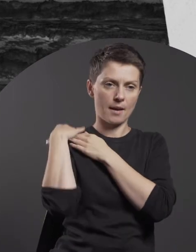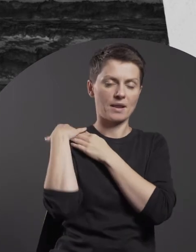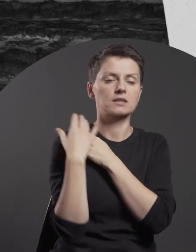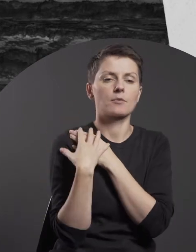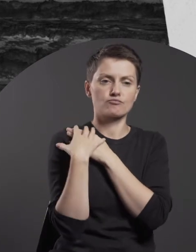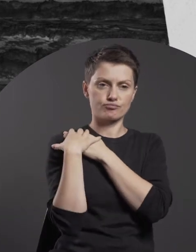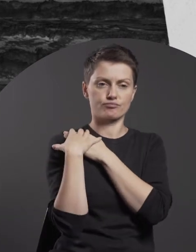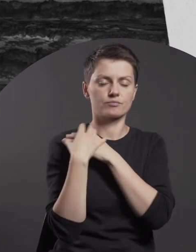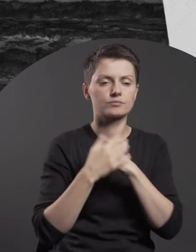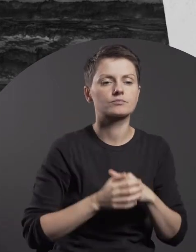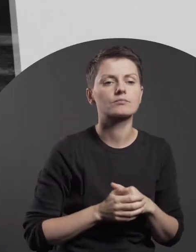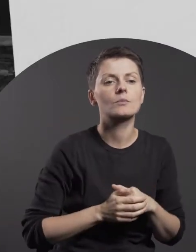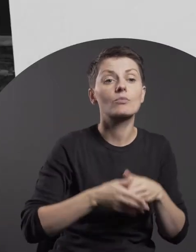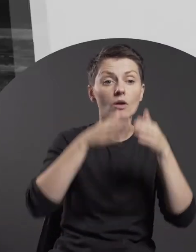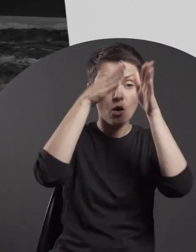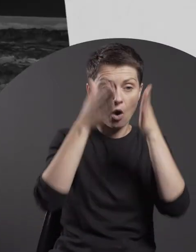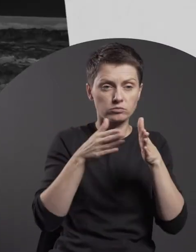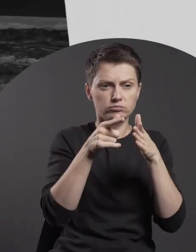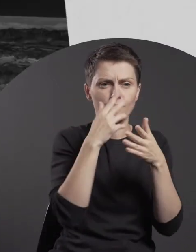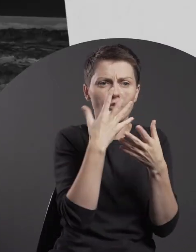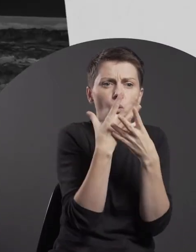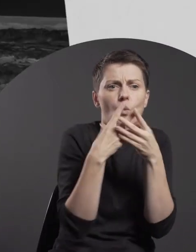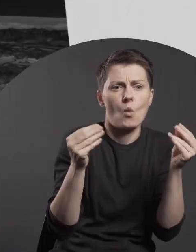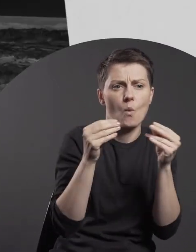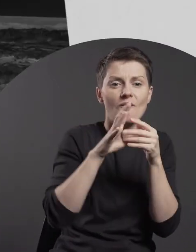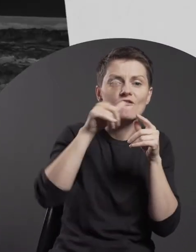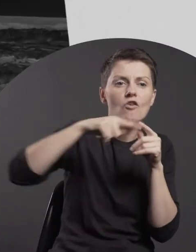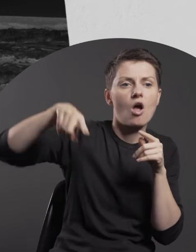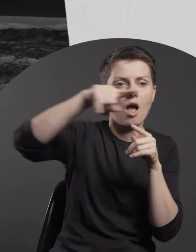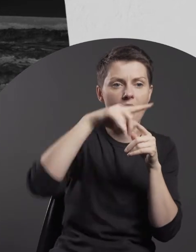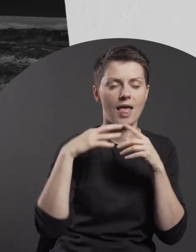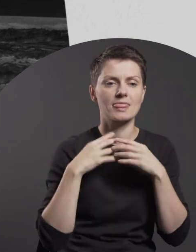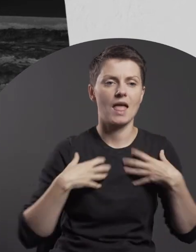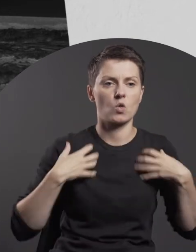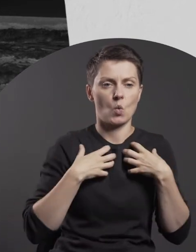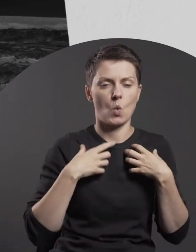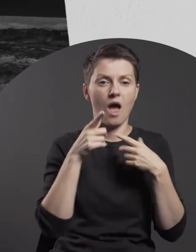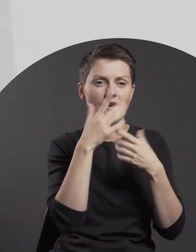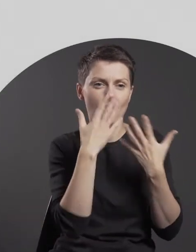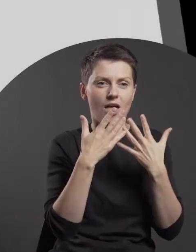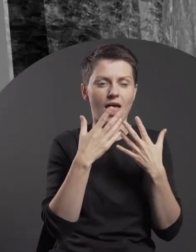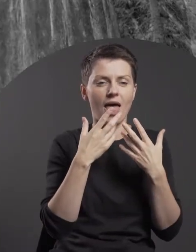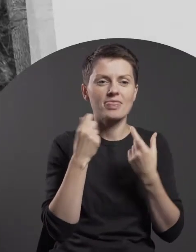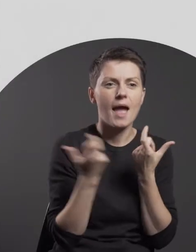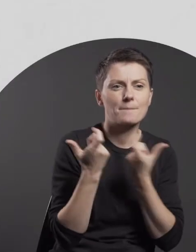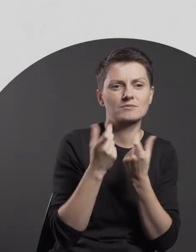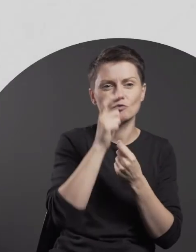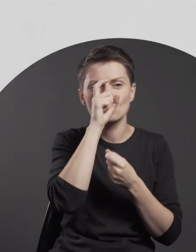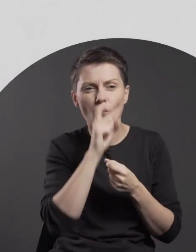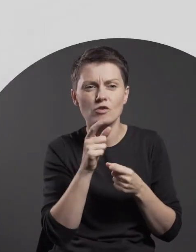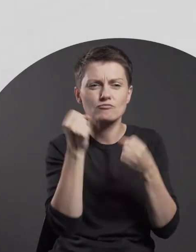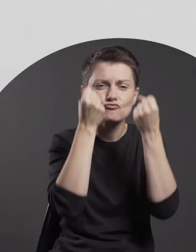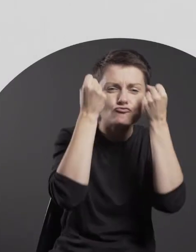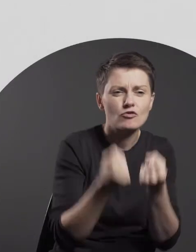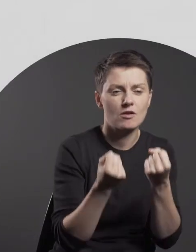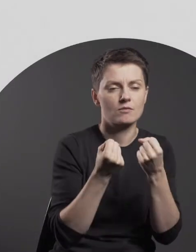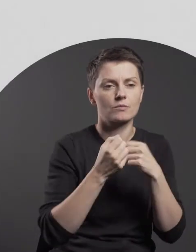In both photographs, her figure is engulfed by nature – dangerous, menacing, imposing.